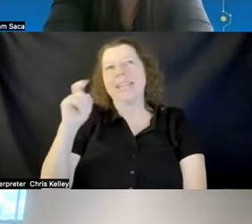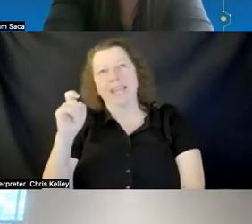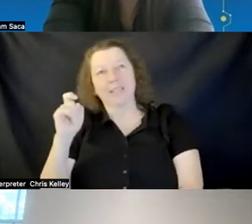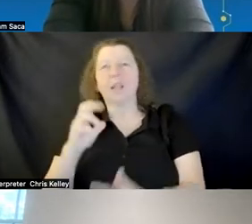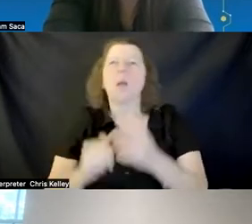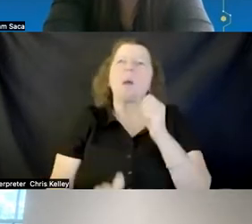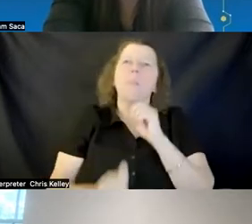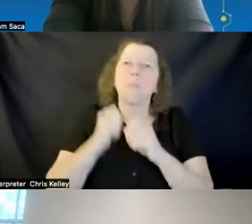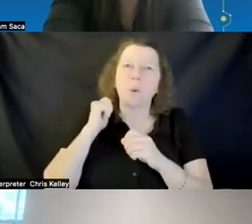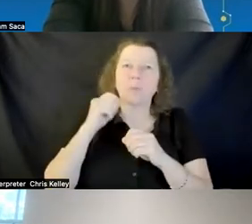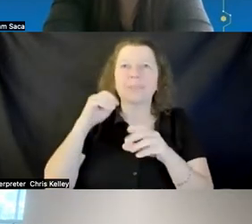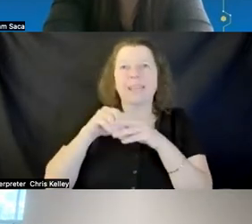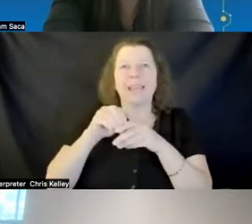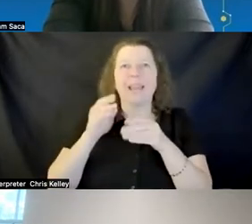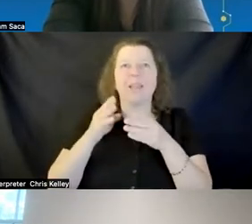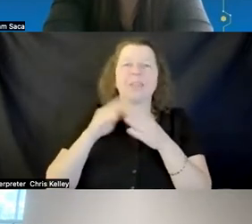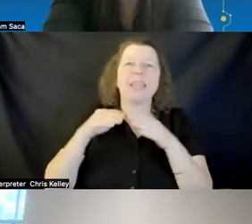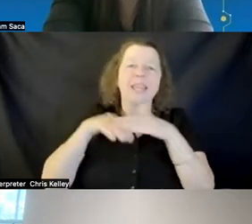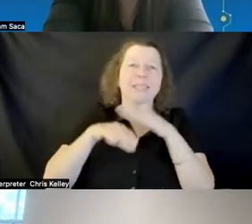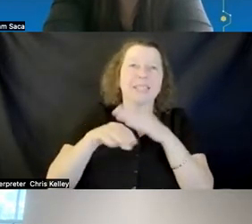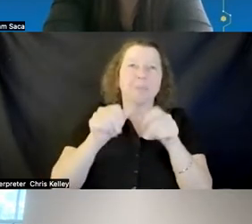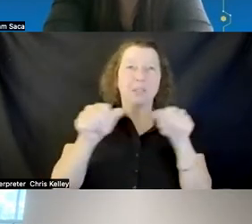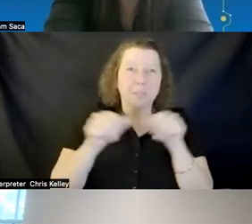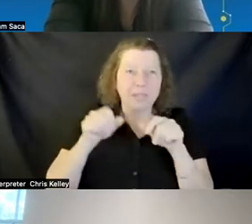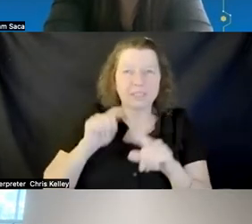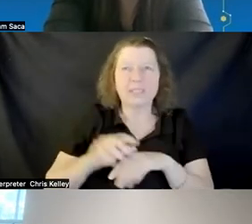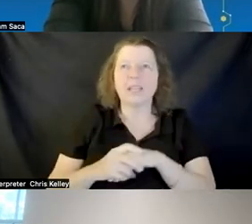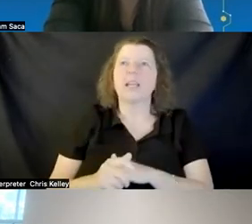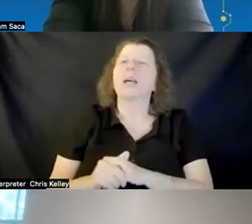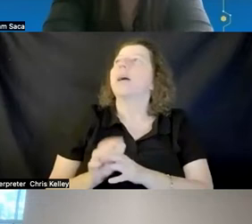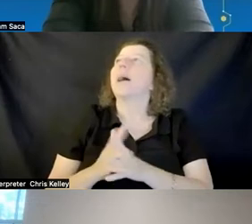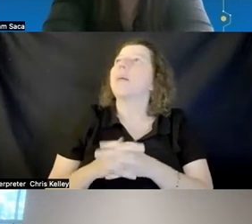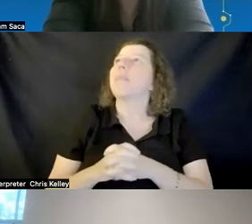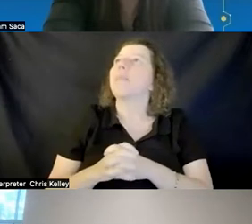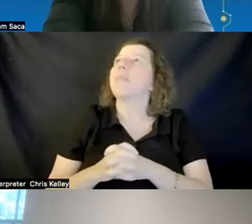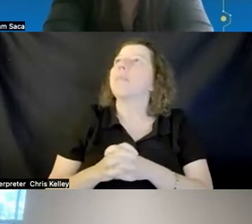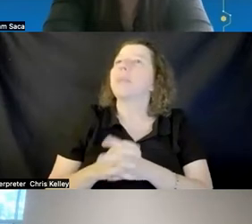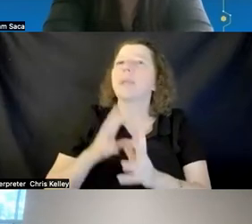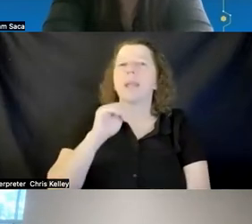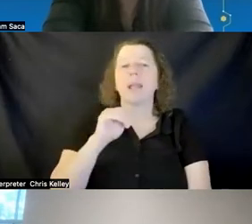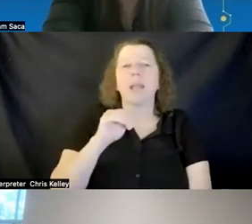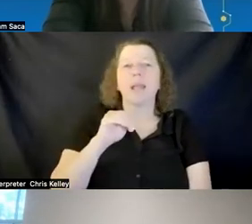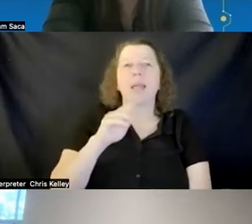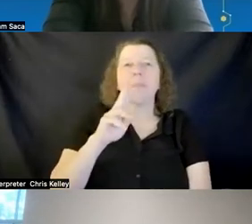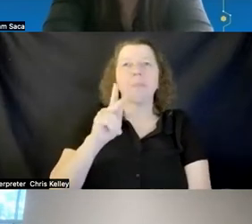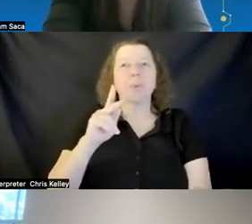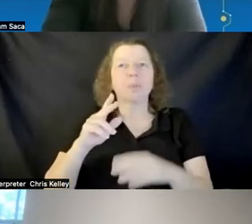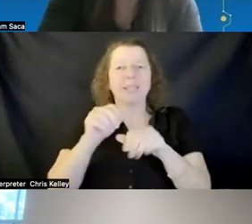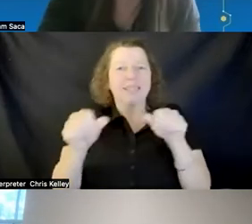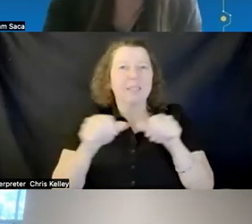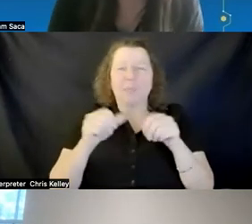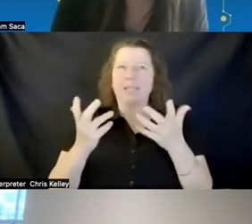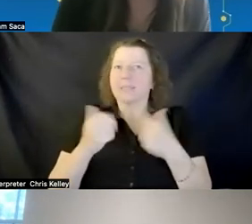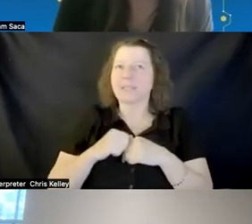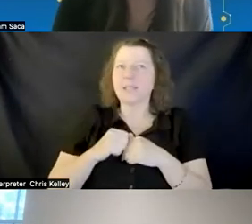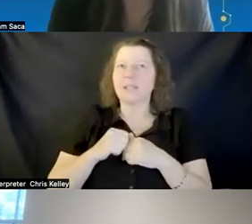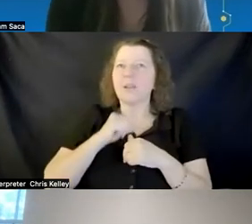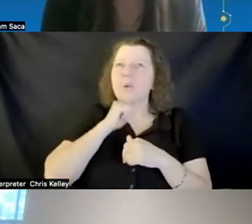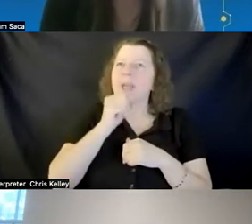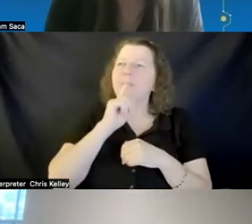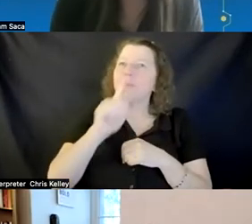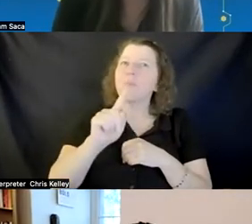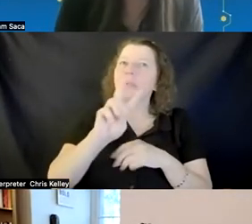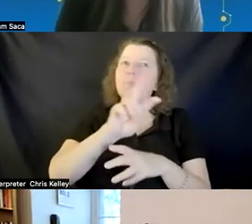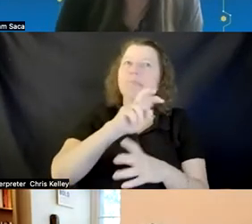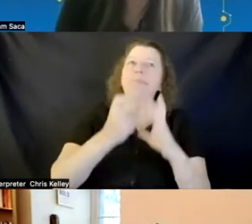space in accessibility and in the mooc space we have not ventured far into virtual reality but